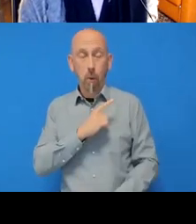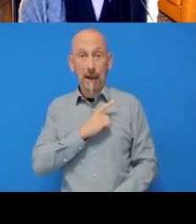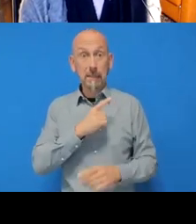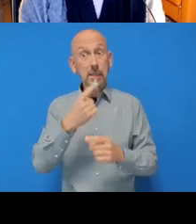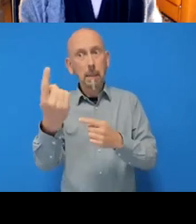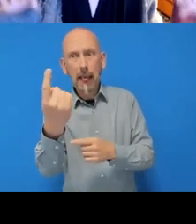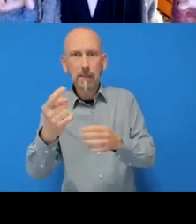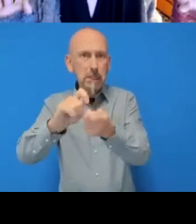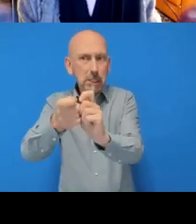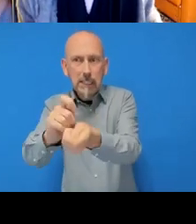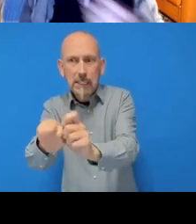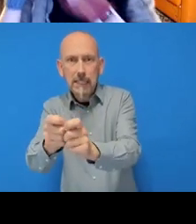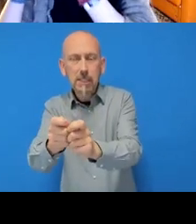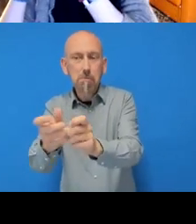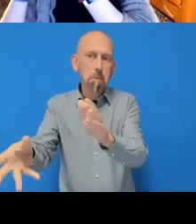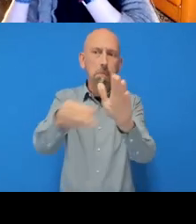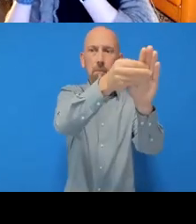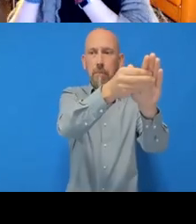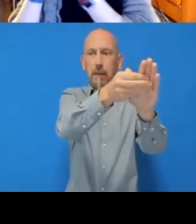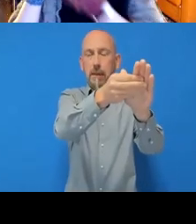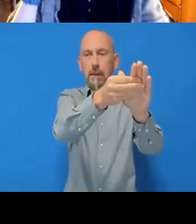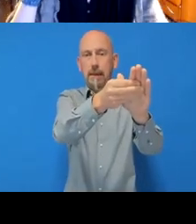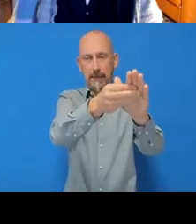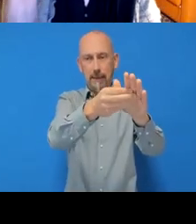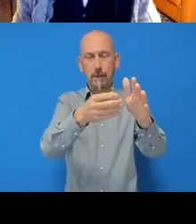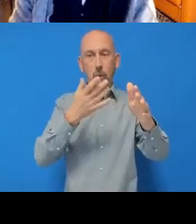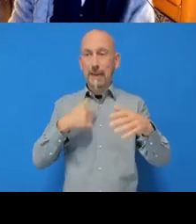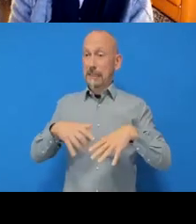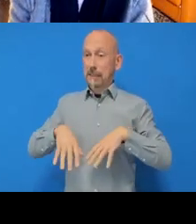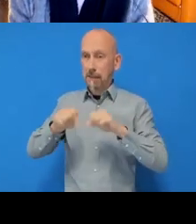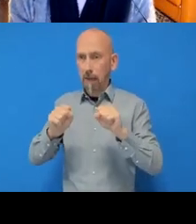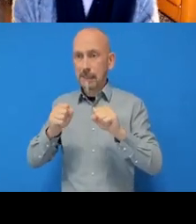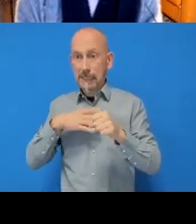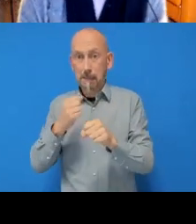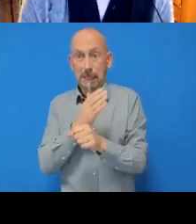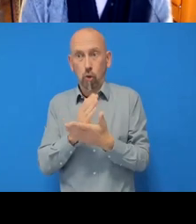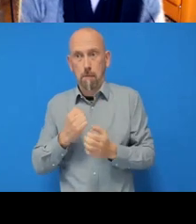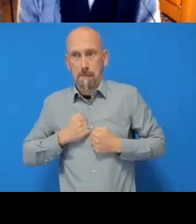not working, and you need to make sure that you're working on the most updated version